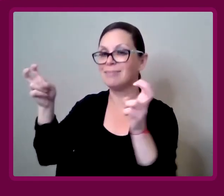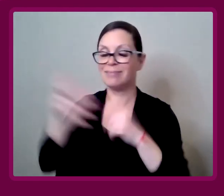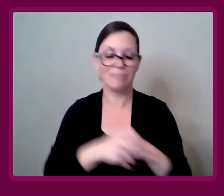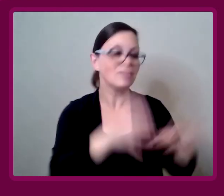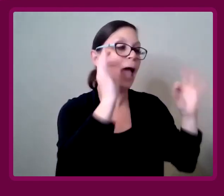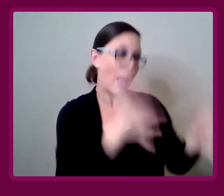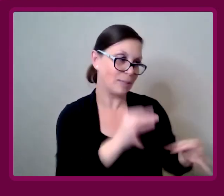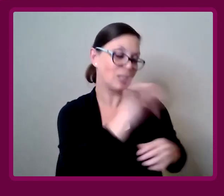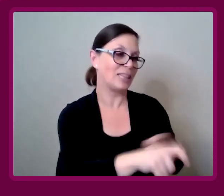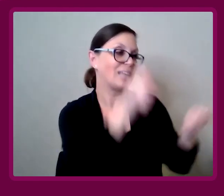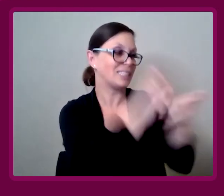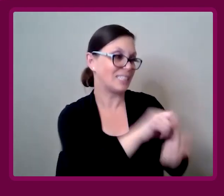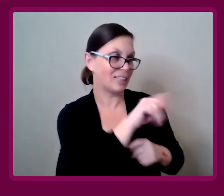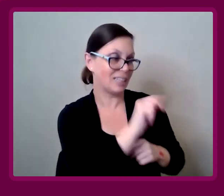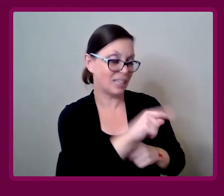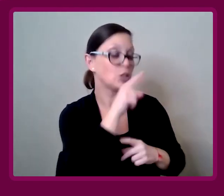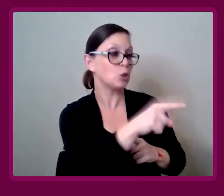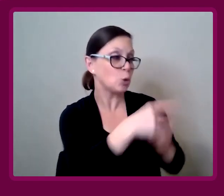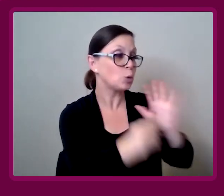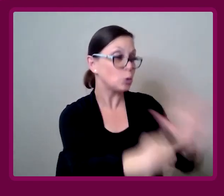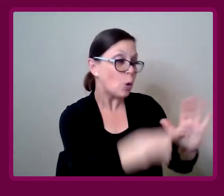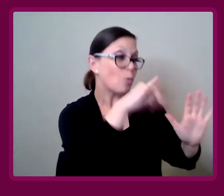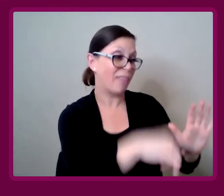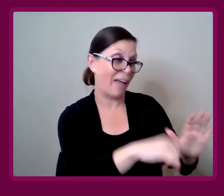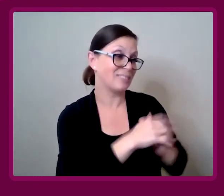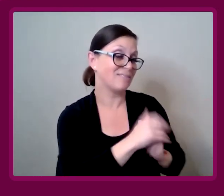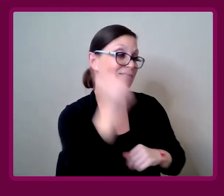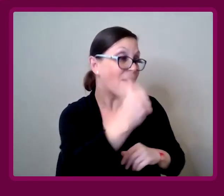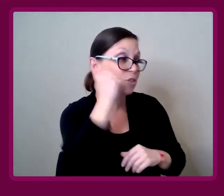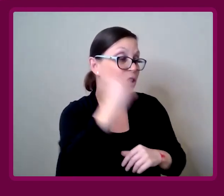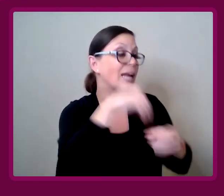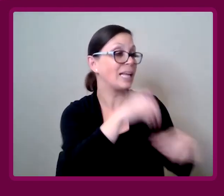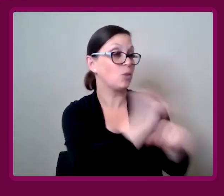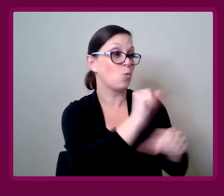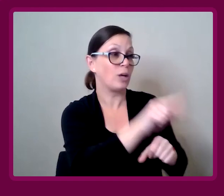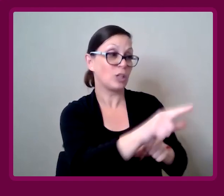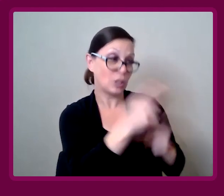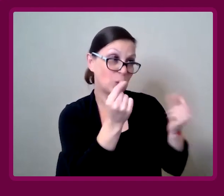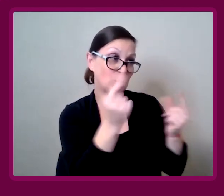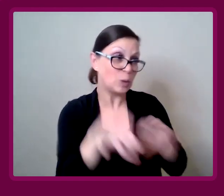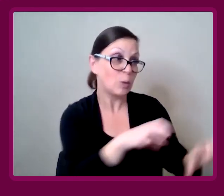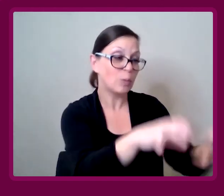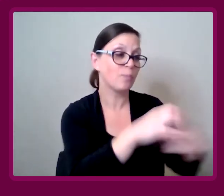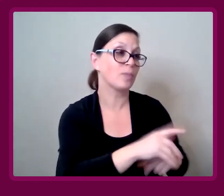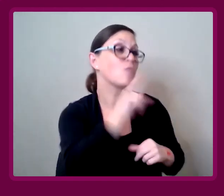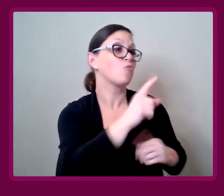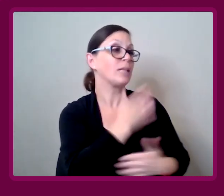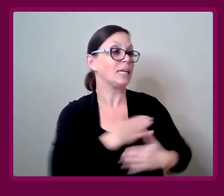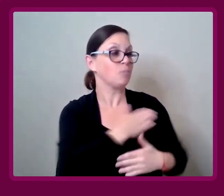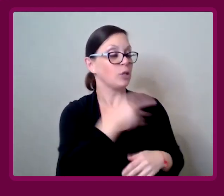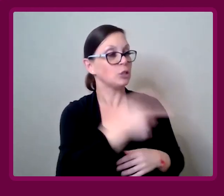Ashley Inkumsah: Absolutely. That's exactly it. You exemplify that every day in the work that you do.